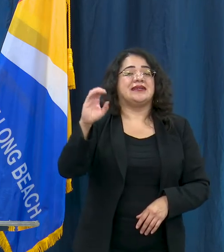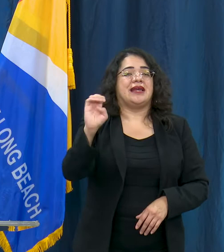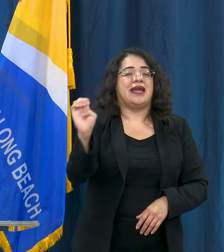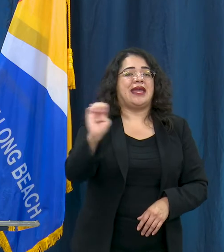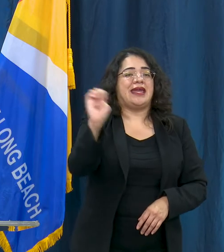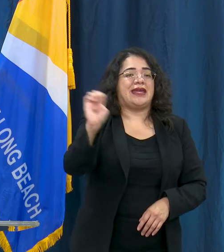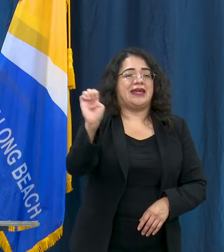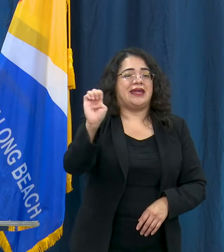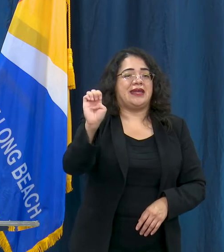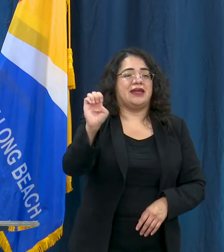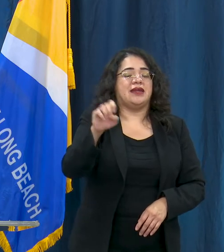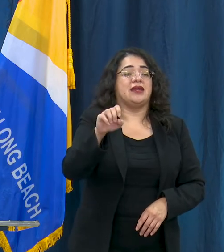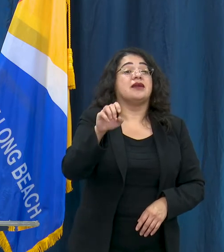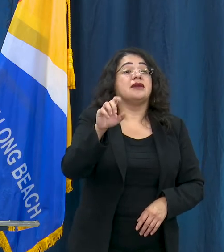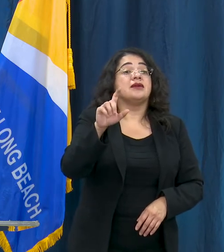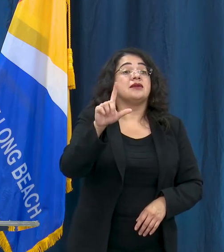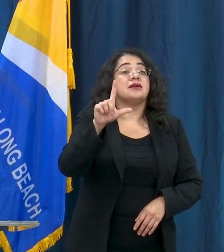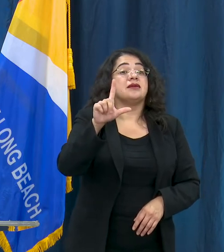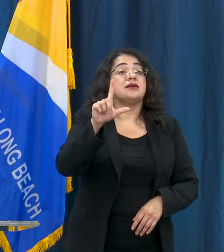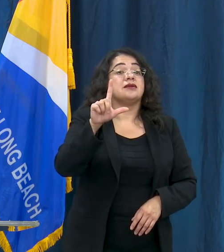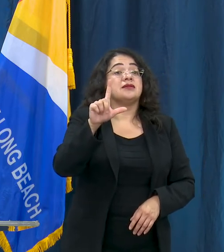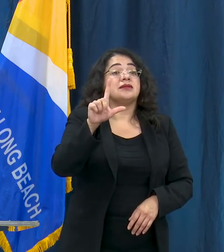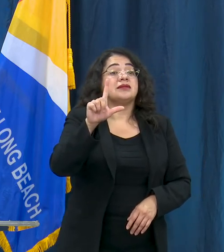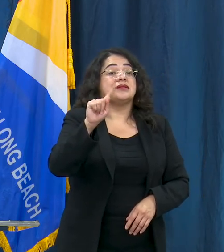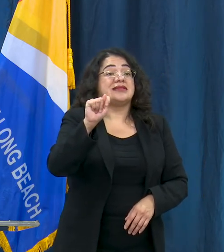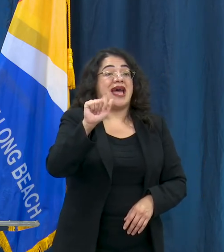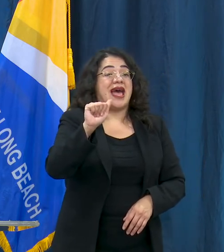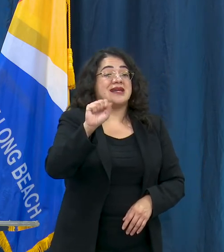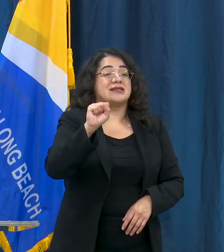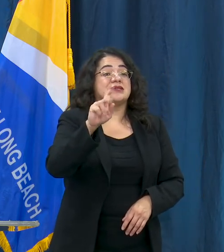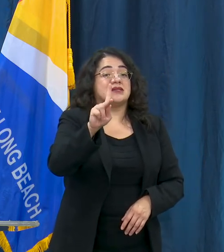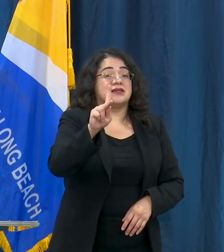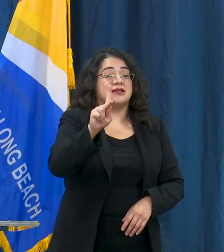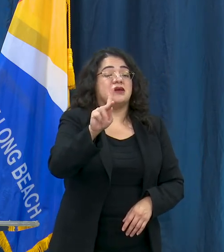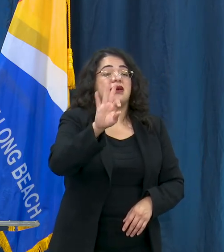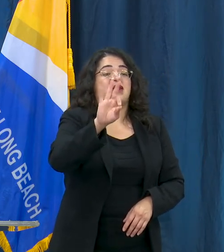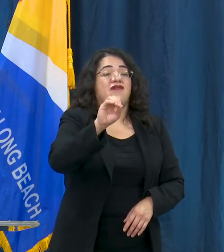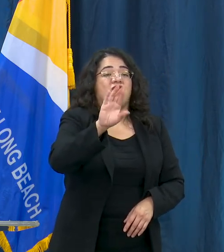email or call any tips on anyone that's not